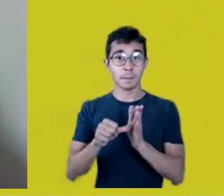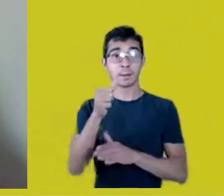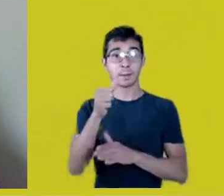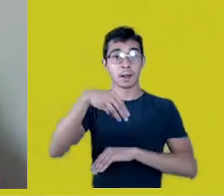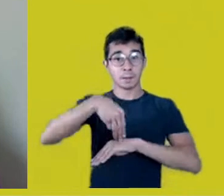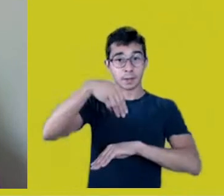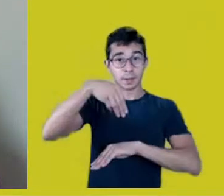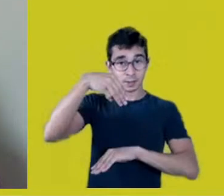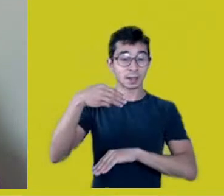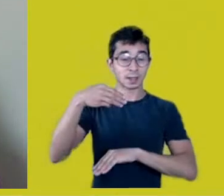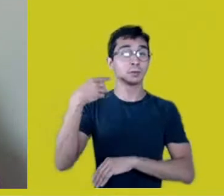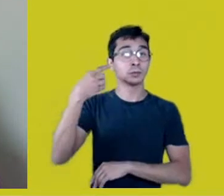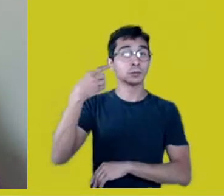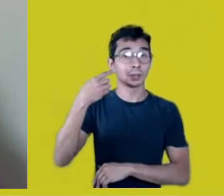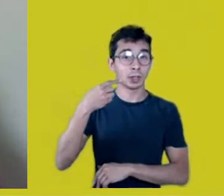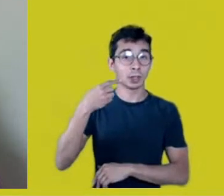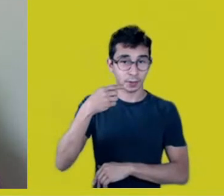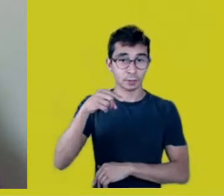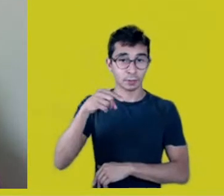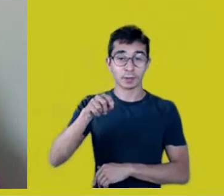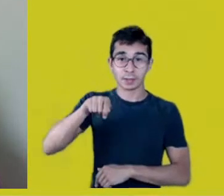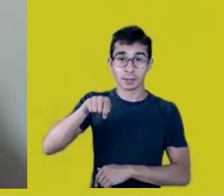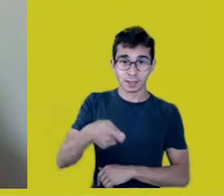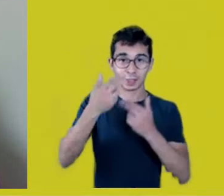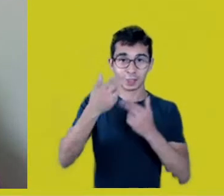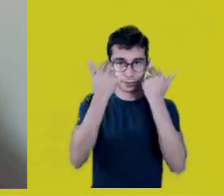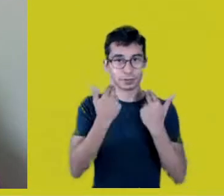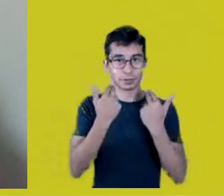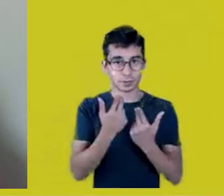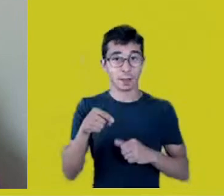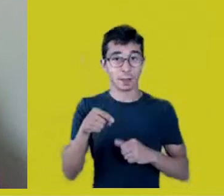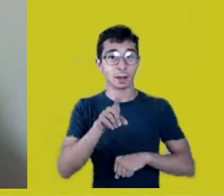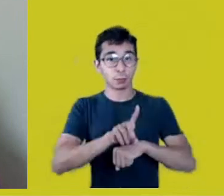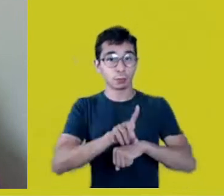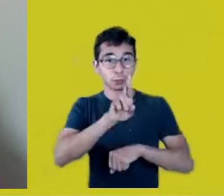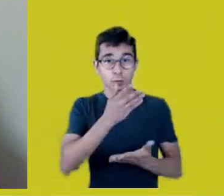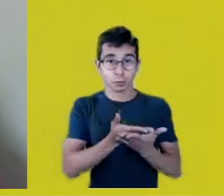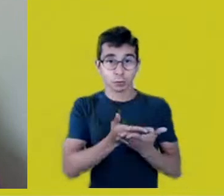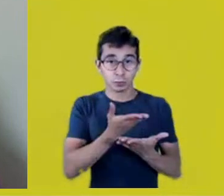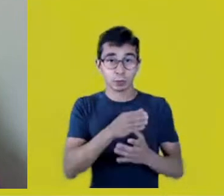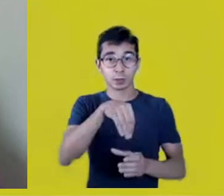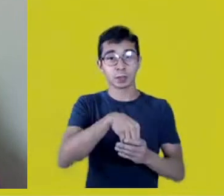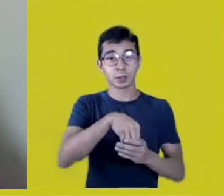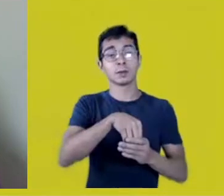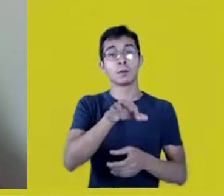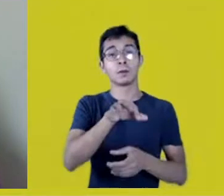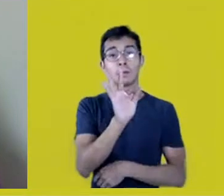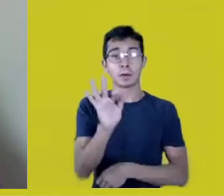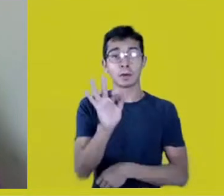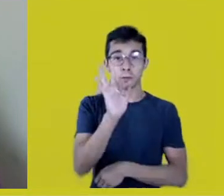at UNB, and a doctorate student in Archaeology at Leiden University, the Netherlands.